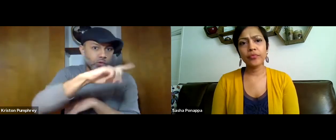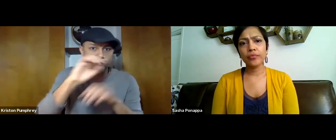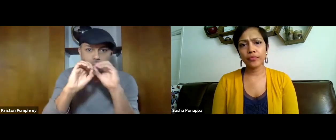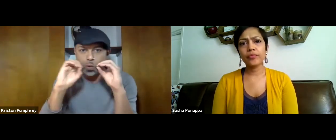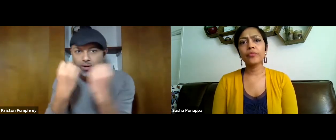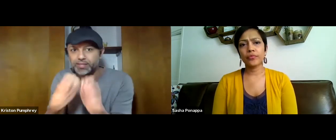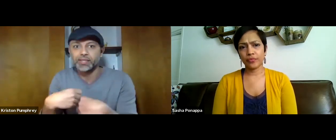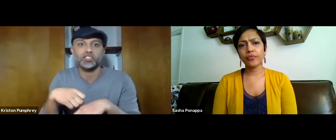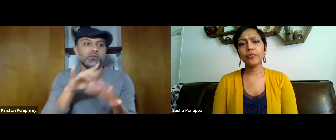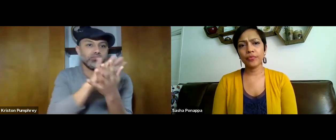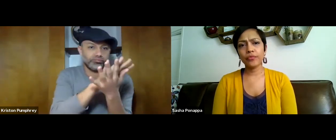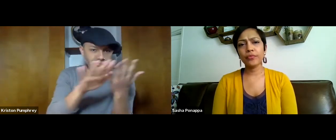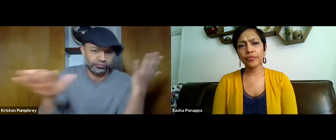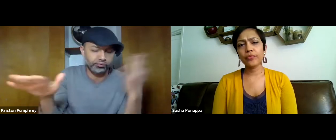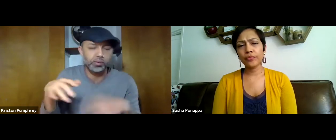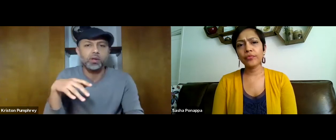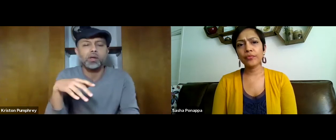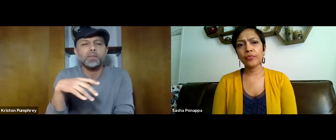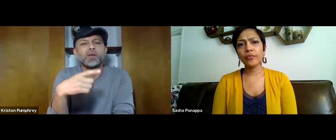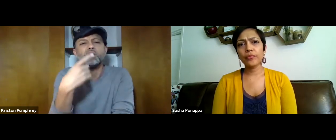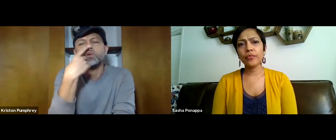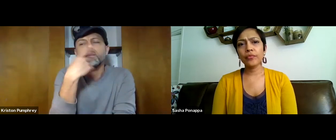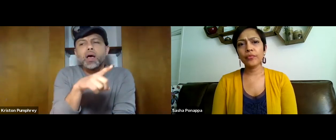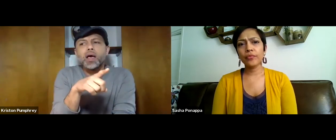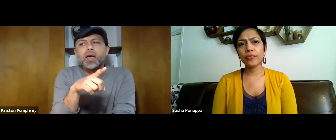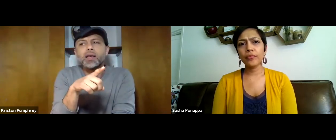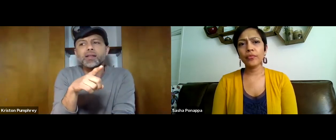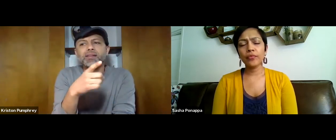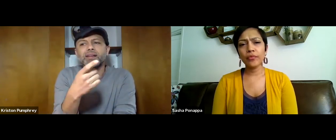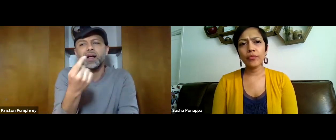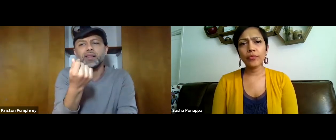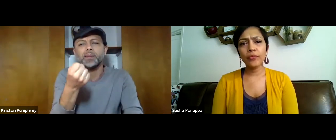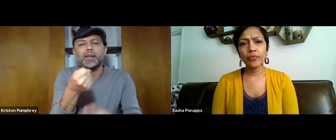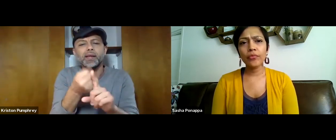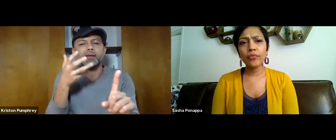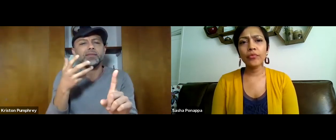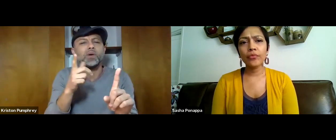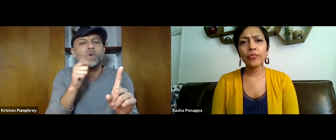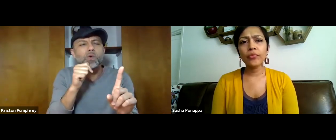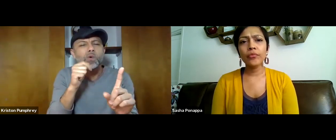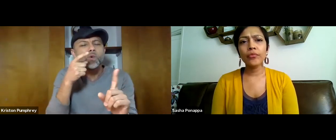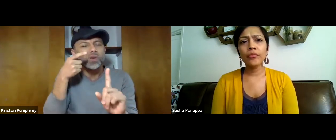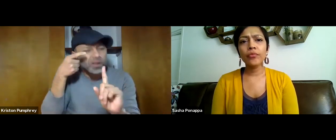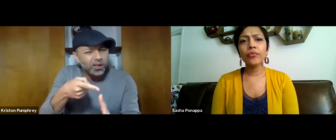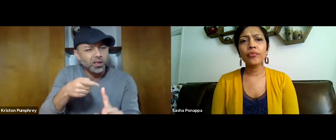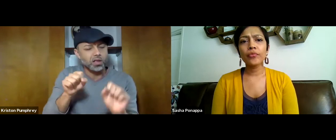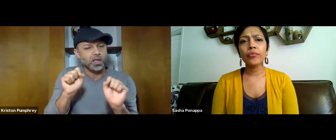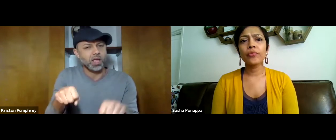emergency responses to organizations related to COVID-19. Do you mind telling me a little bit about